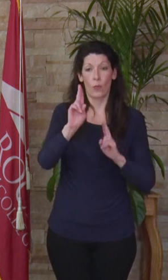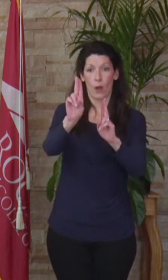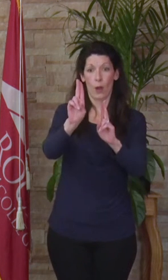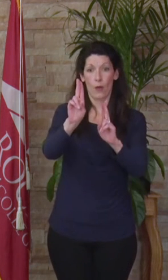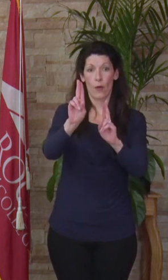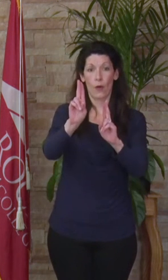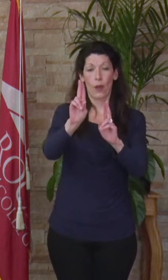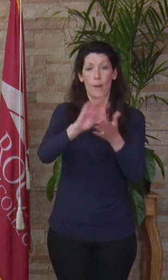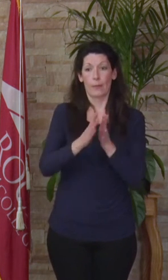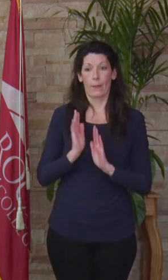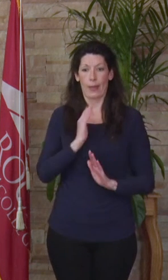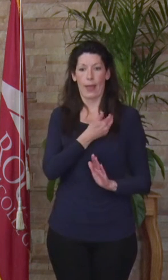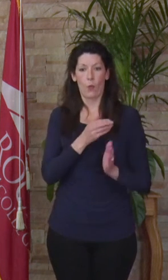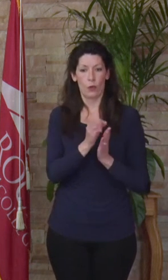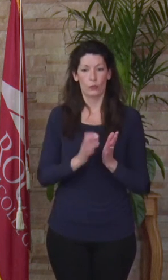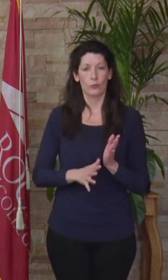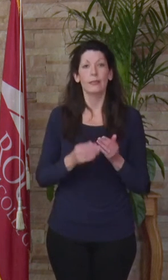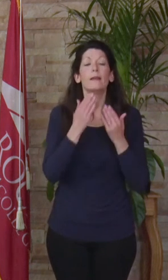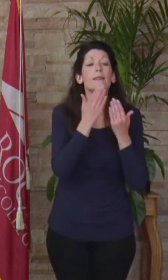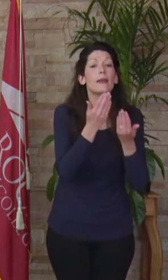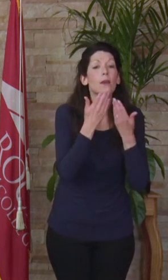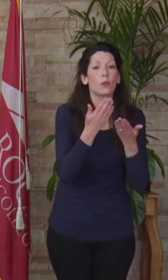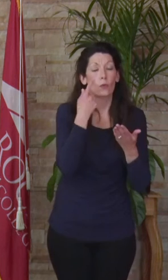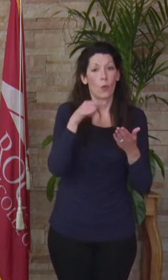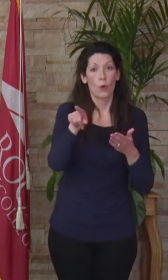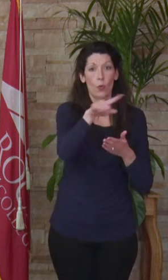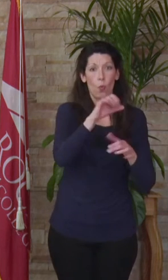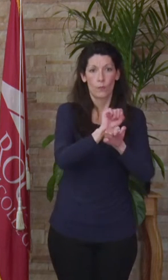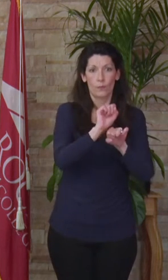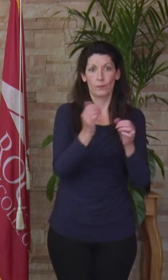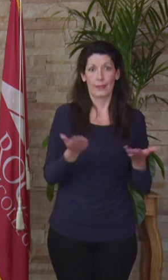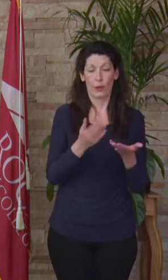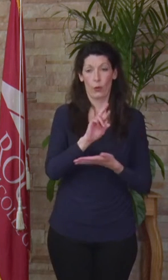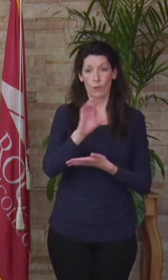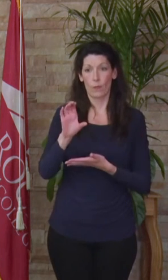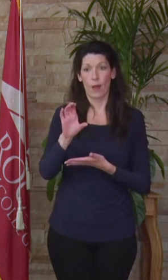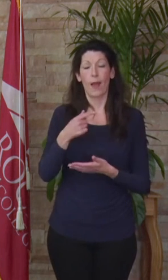you for what you've done while you've been at Red Rocks, you all make me extremely proud. Thank You!